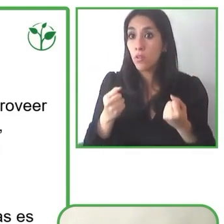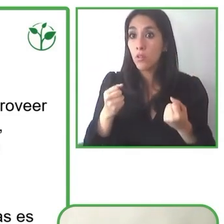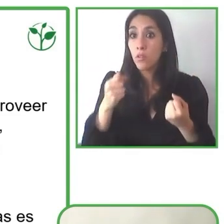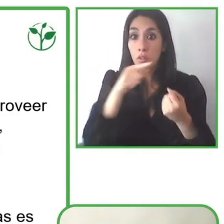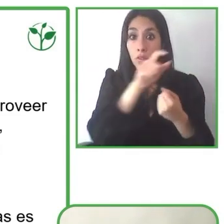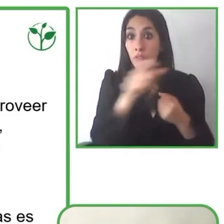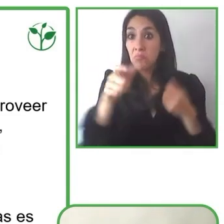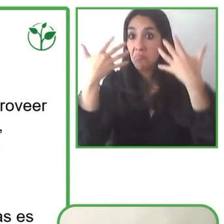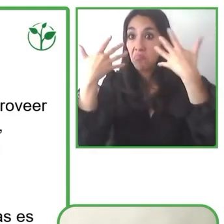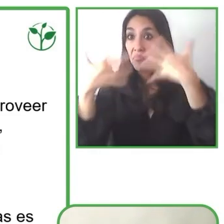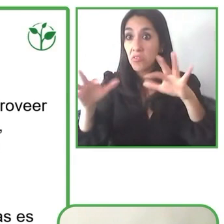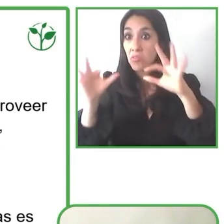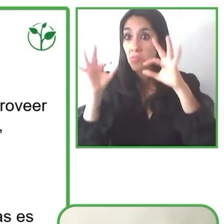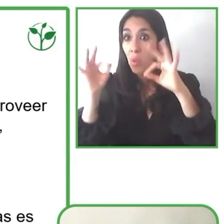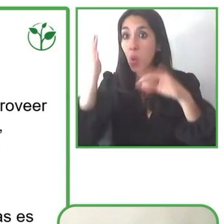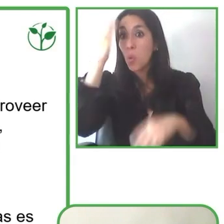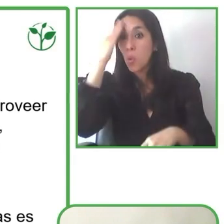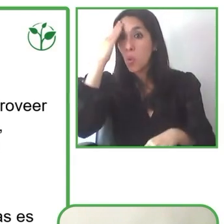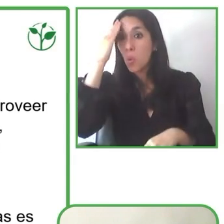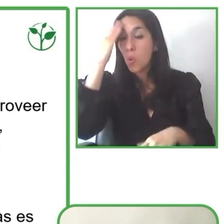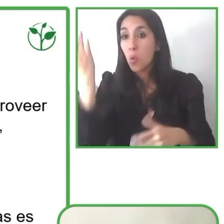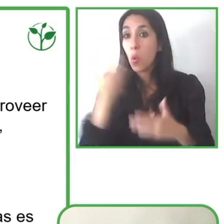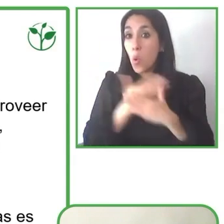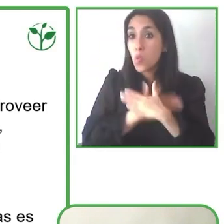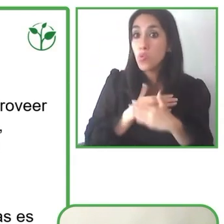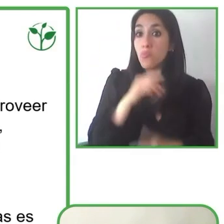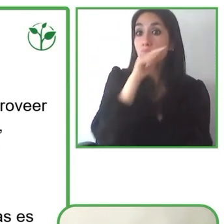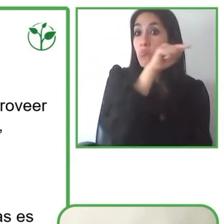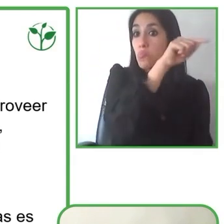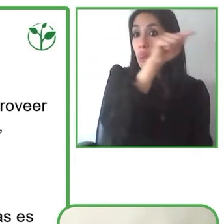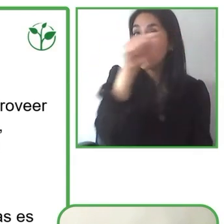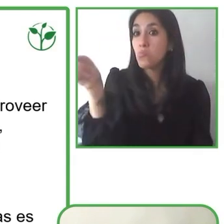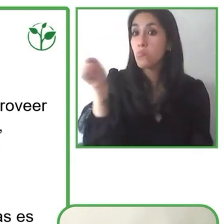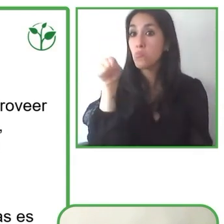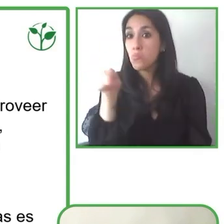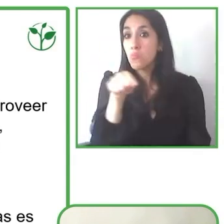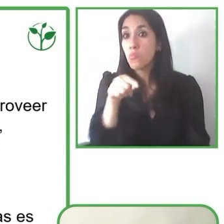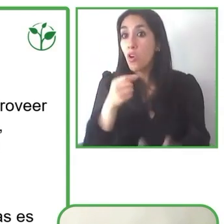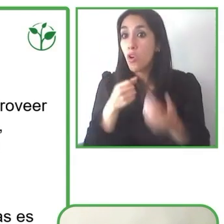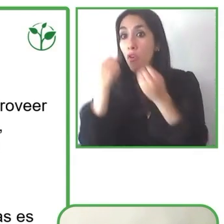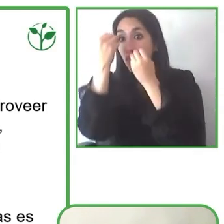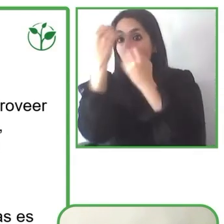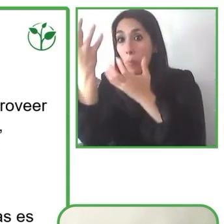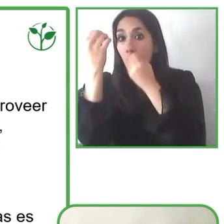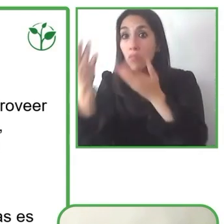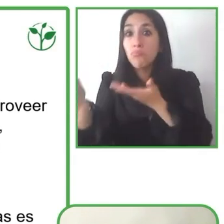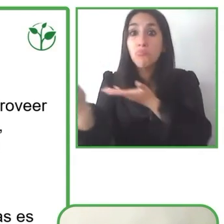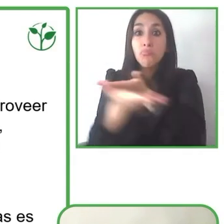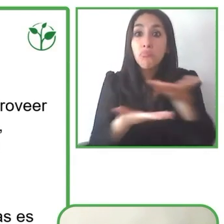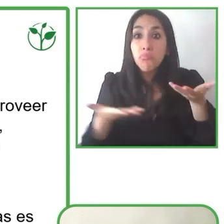and keep in touch with people who have already undertaken the excursions so that we have all that information and that we need.